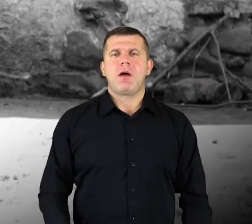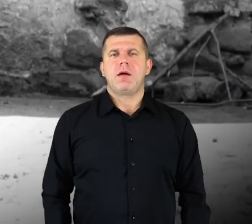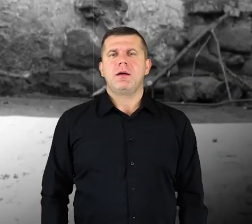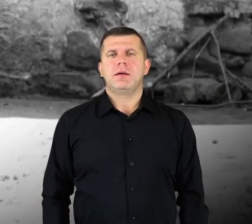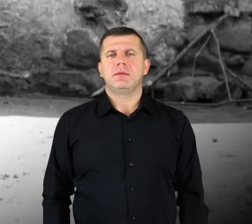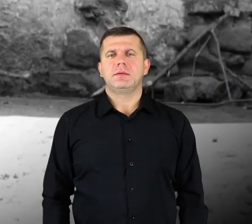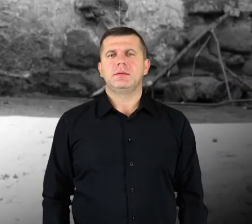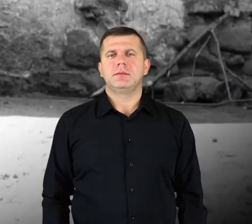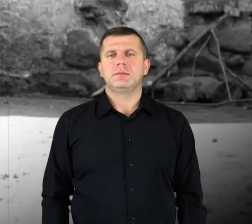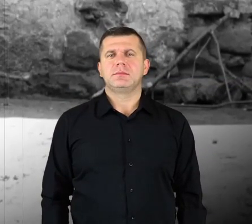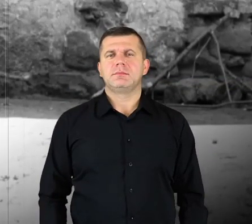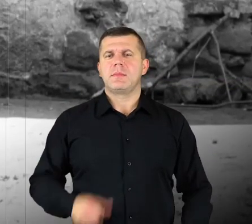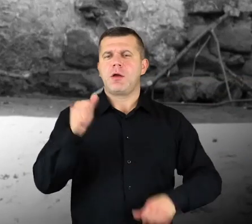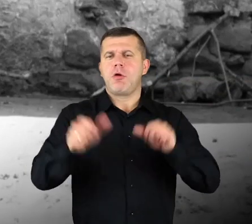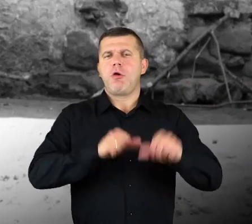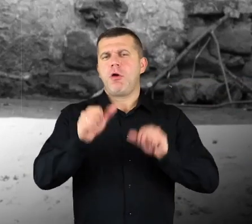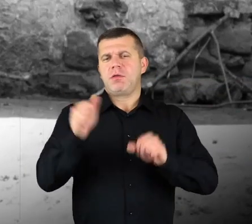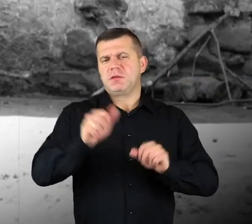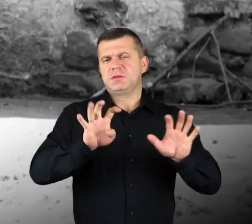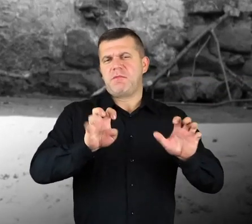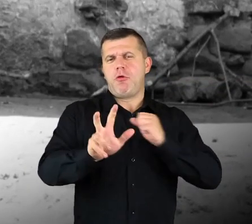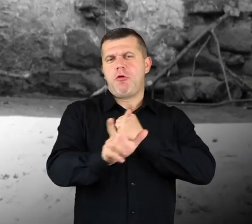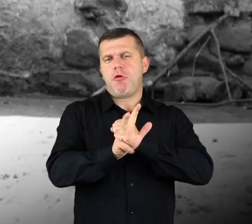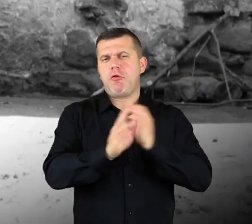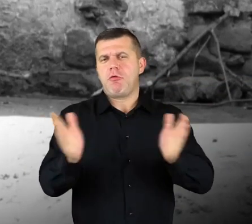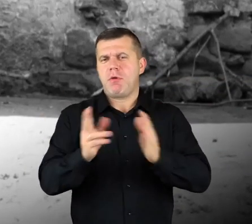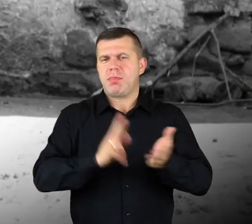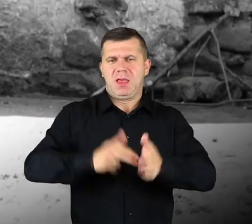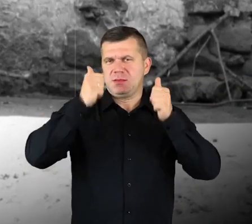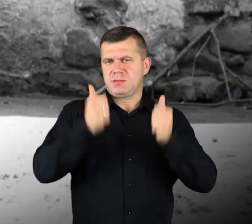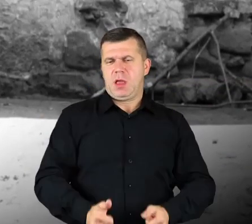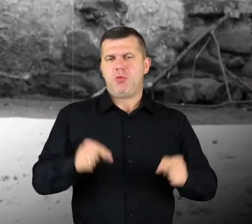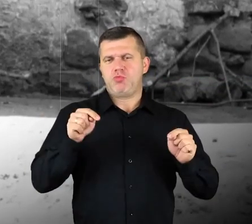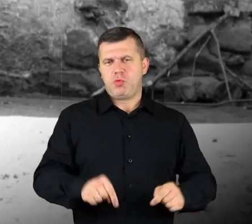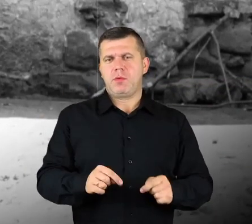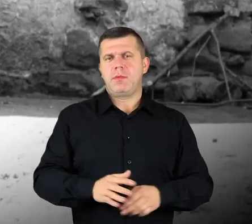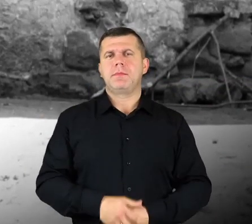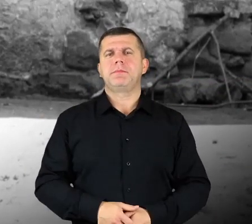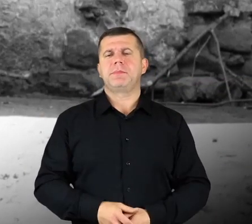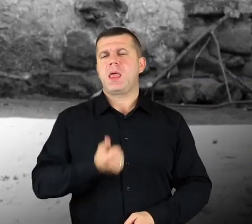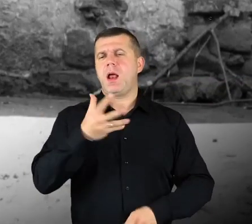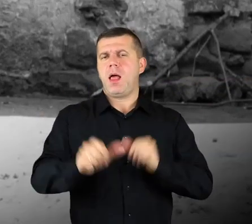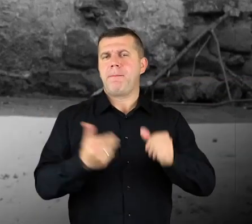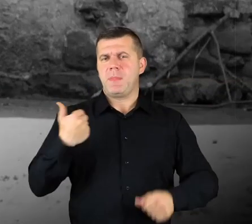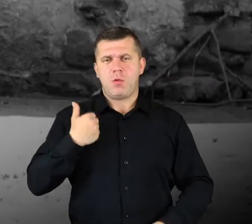And only in the 80’s we moved here for good, I lived here for some years,